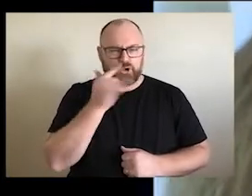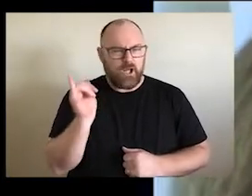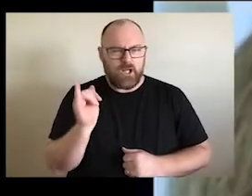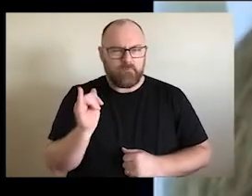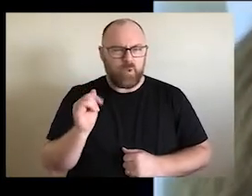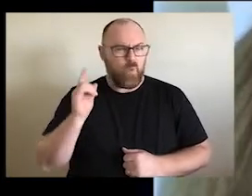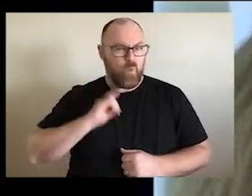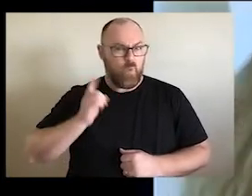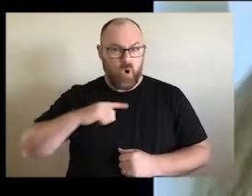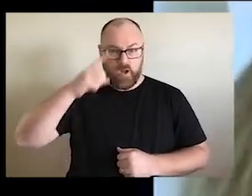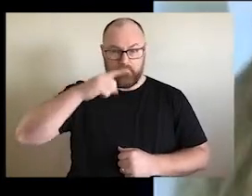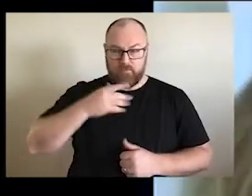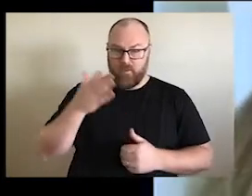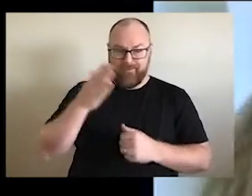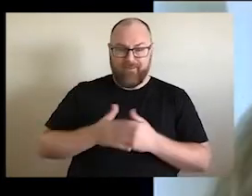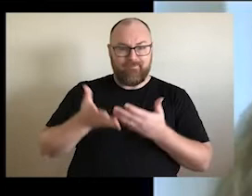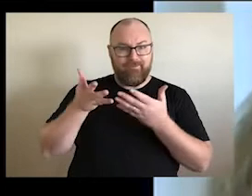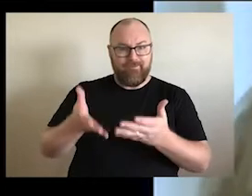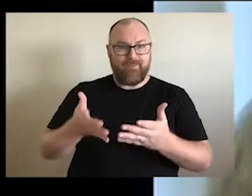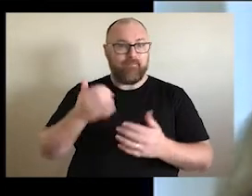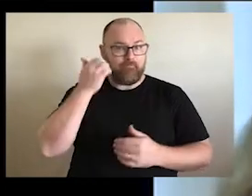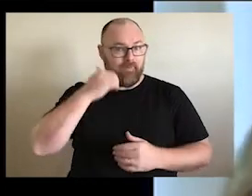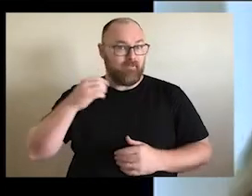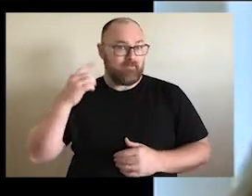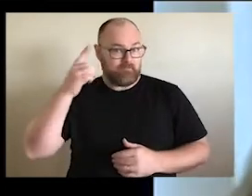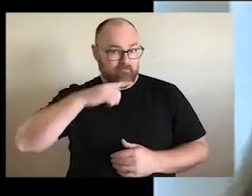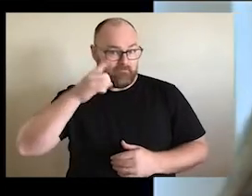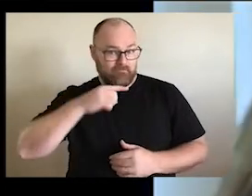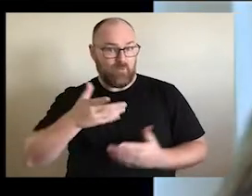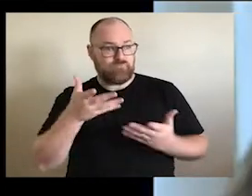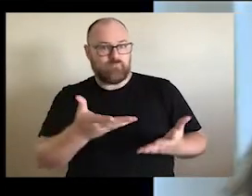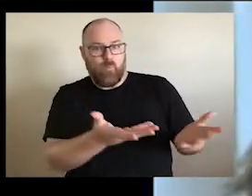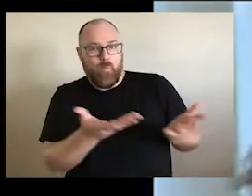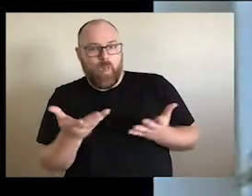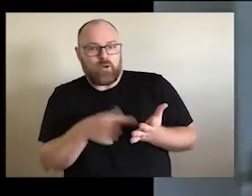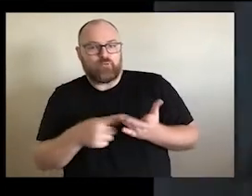have never given blackfellas the chance to welcome them into their country.